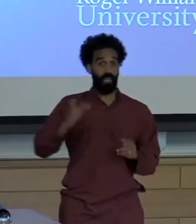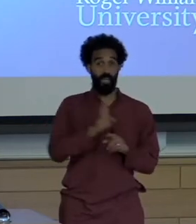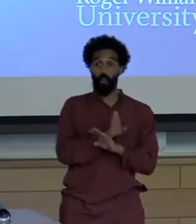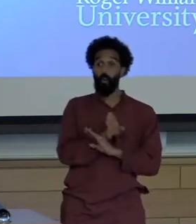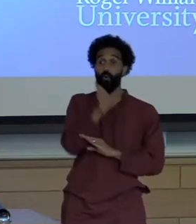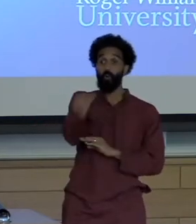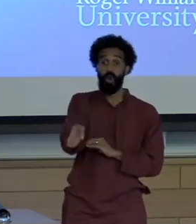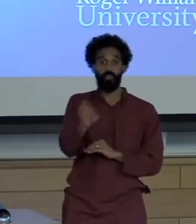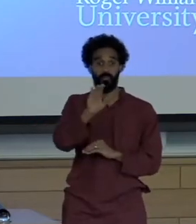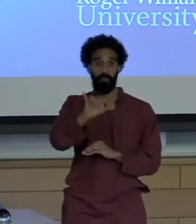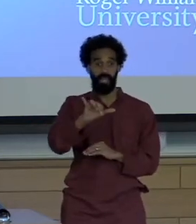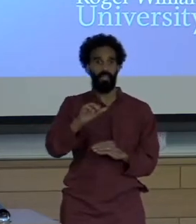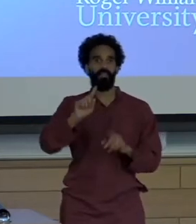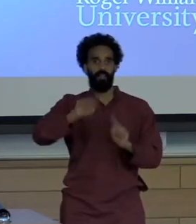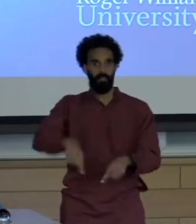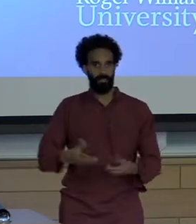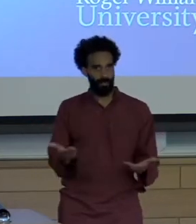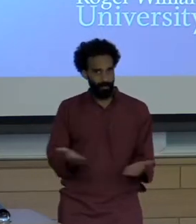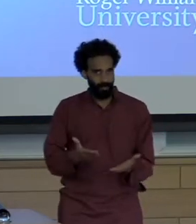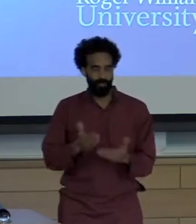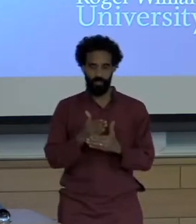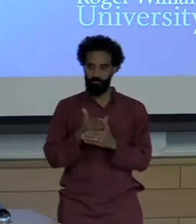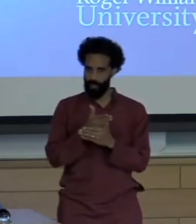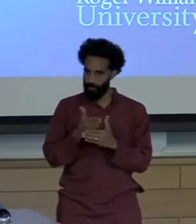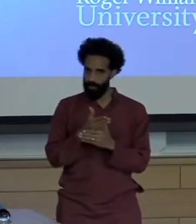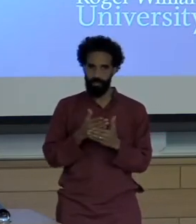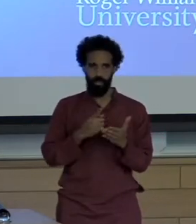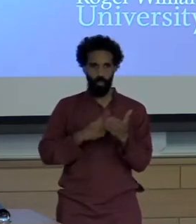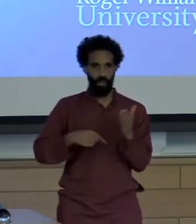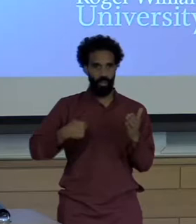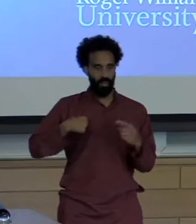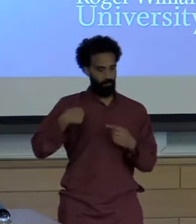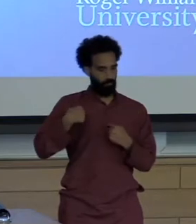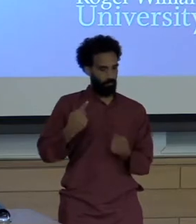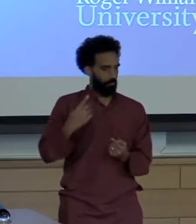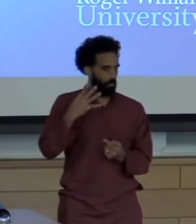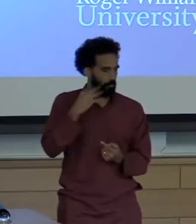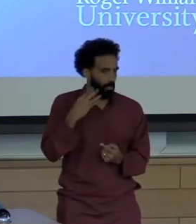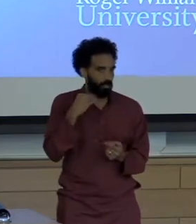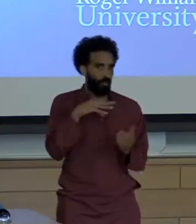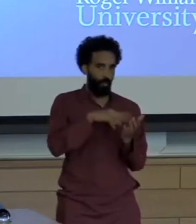Share some of what I have learned as I moved from the newsroom to the classroom and into